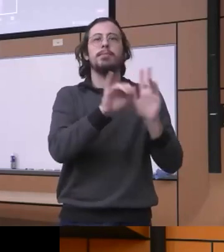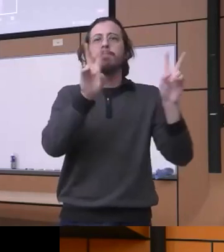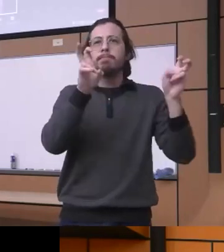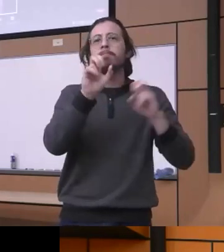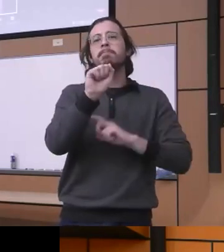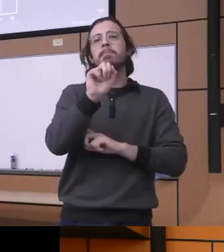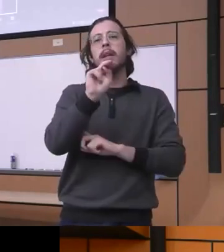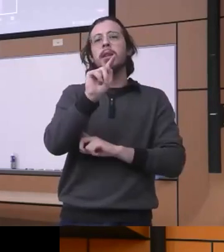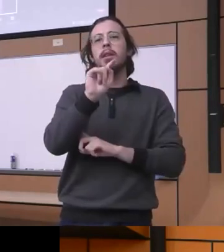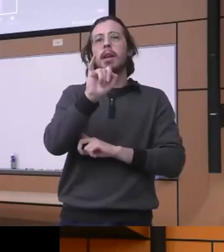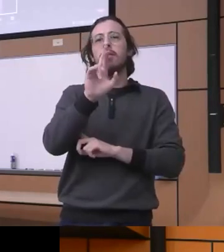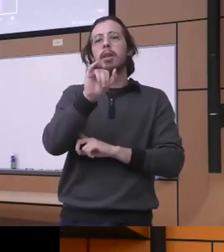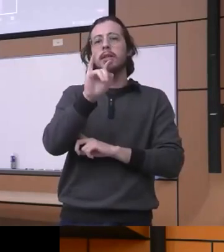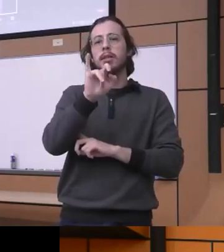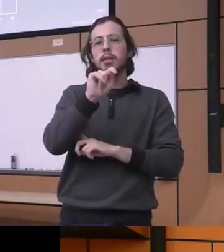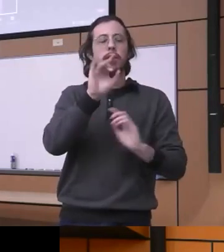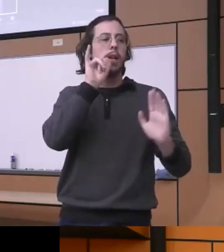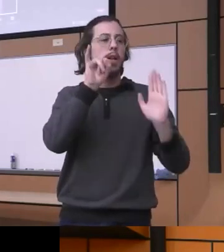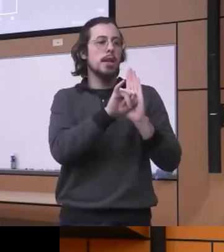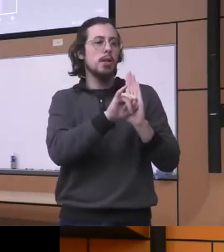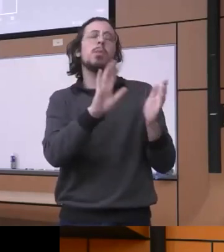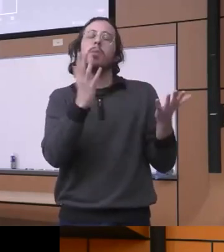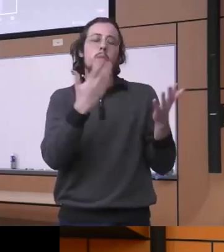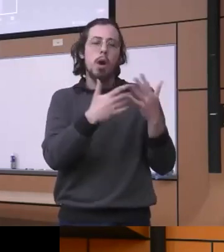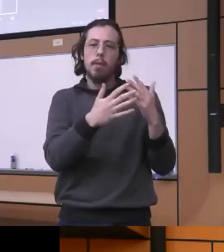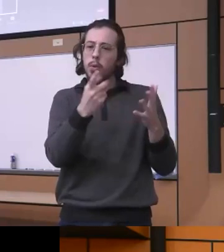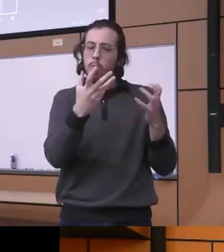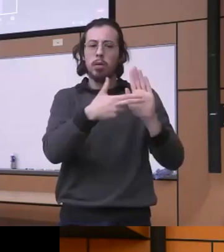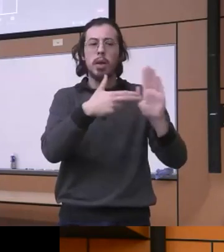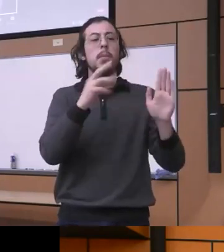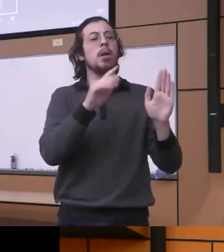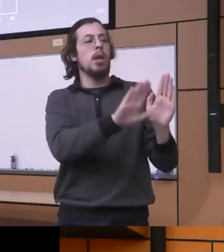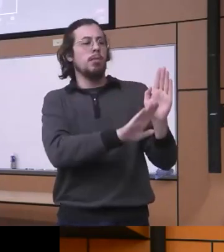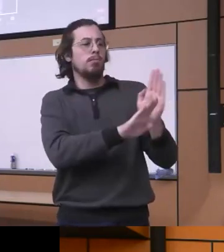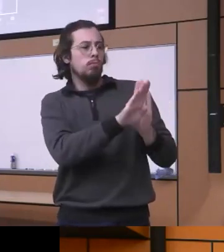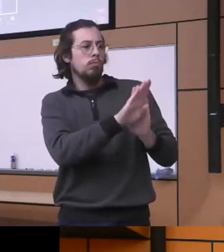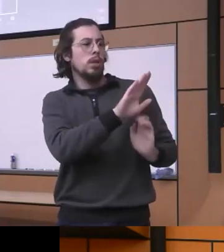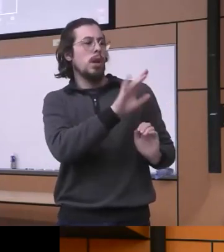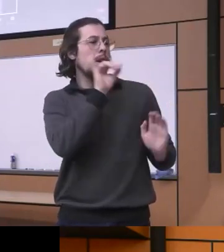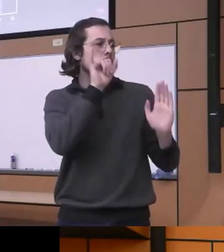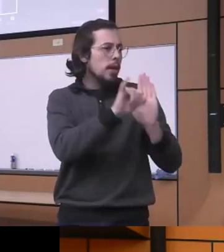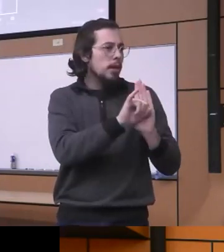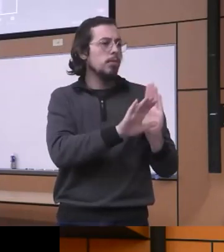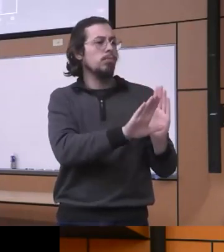you know but how can they build their identity how they can humanize more the way they really work